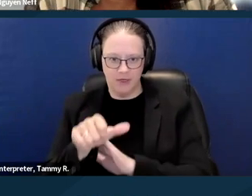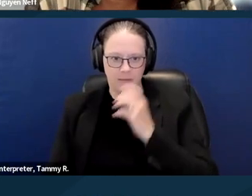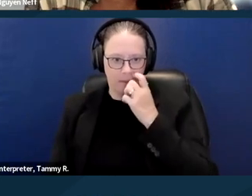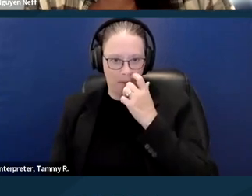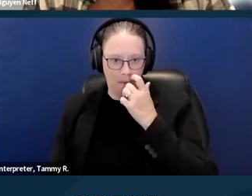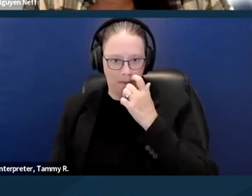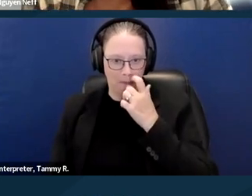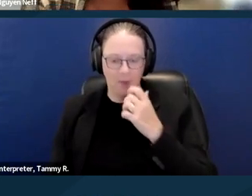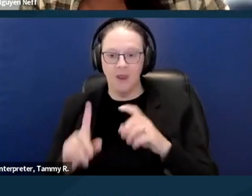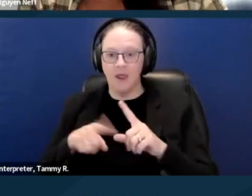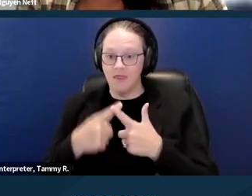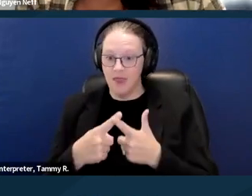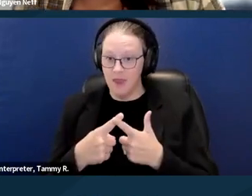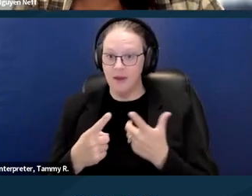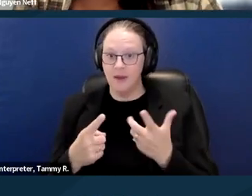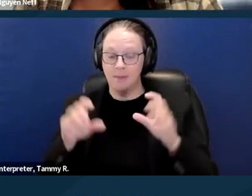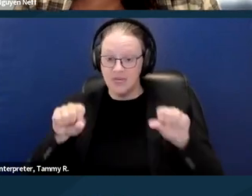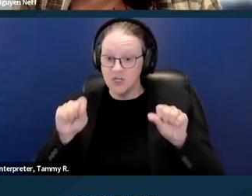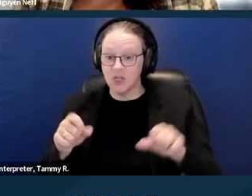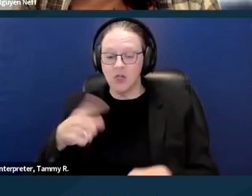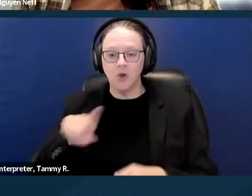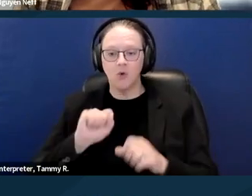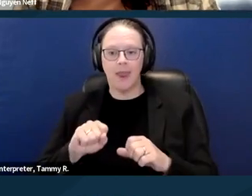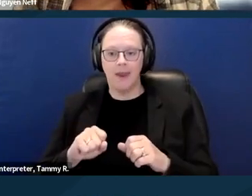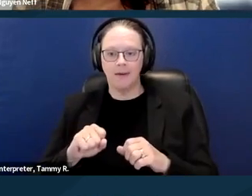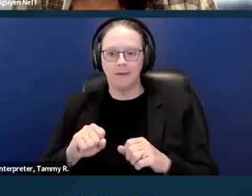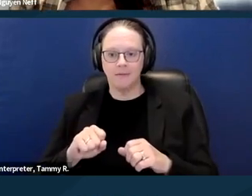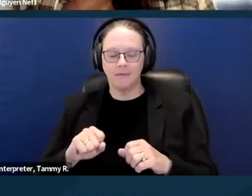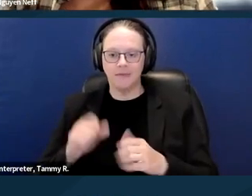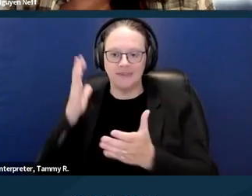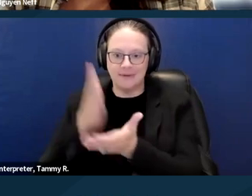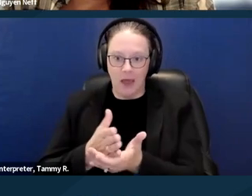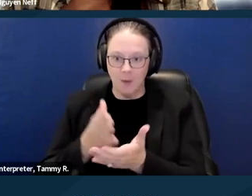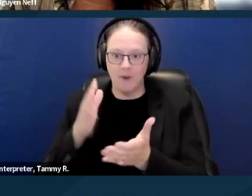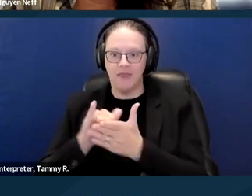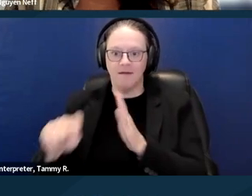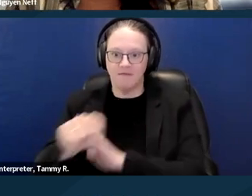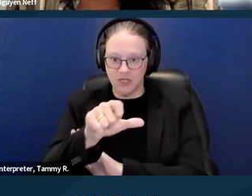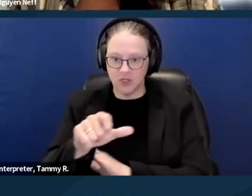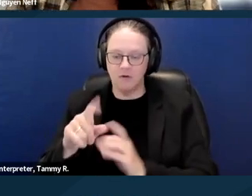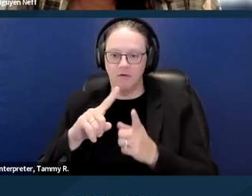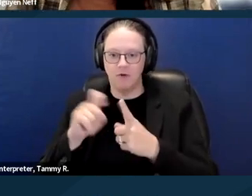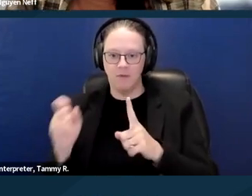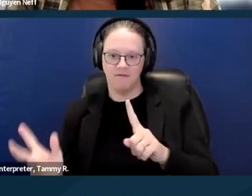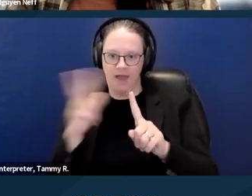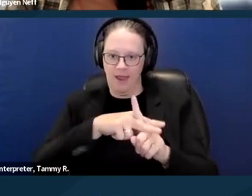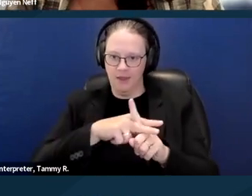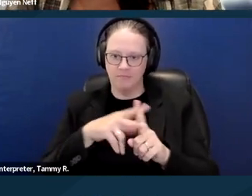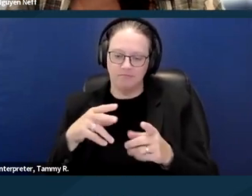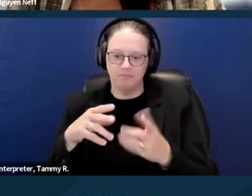that way potentially you can stop the unlawful detainer from ever even being filed at least temporarily.